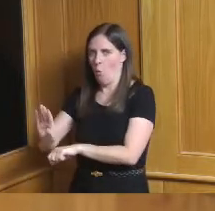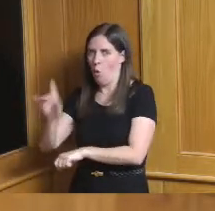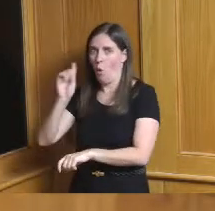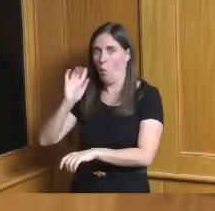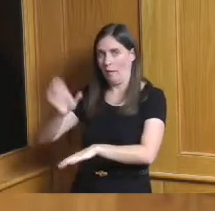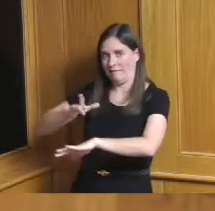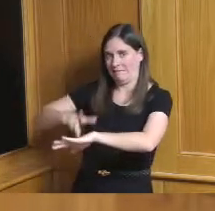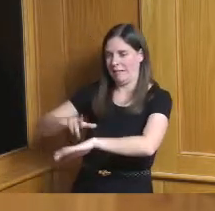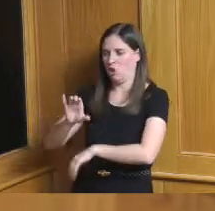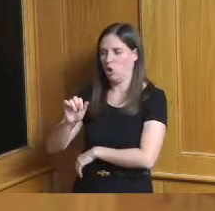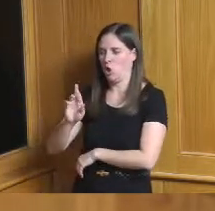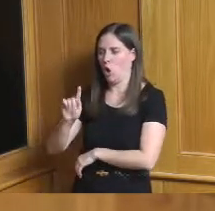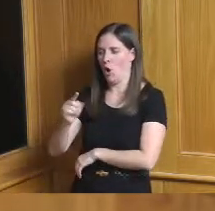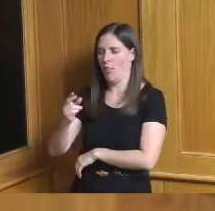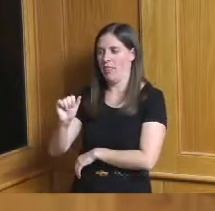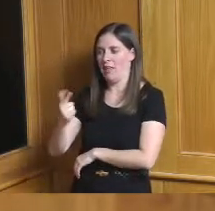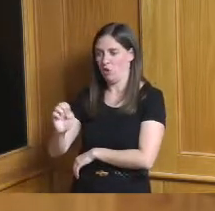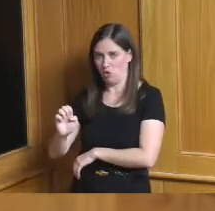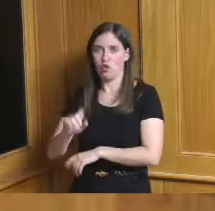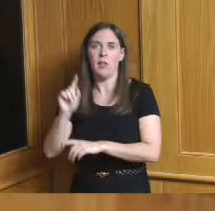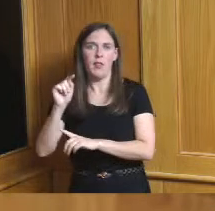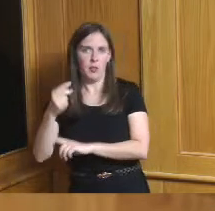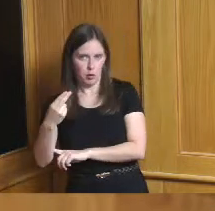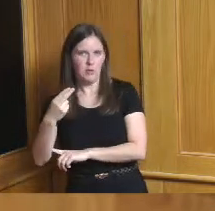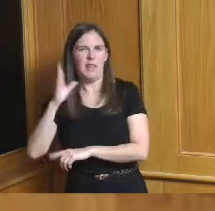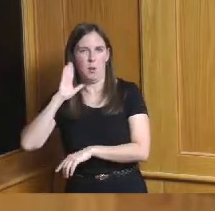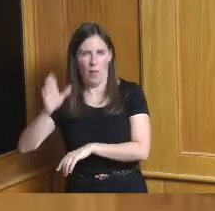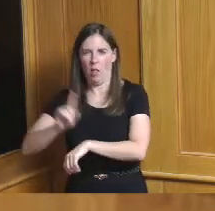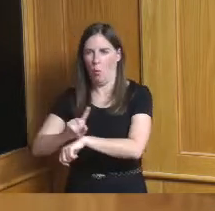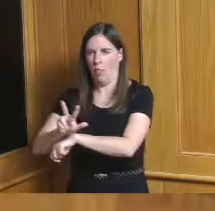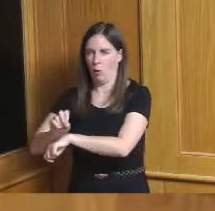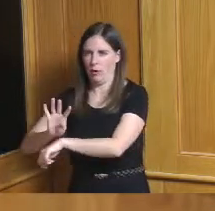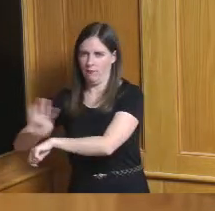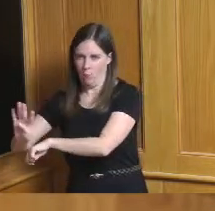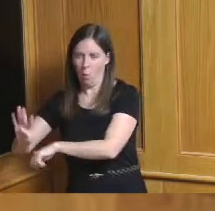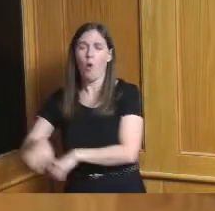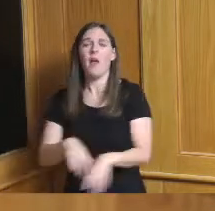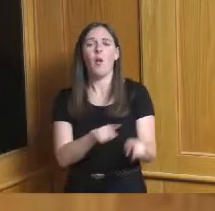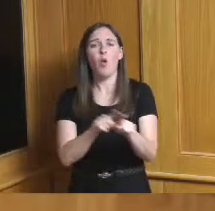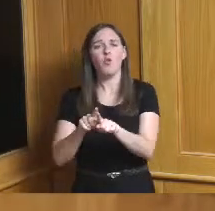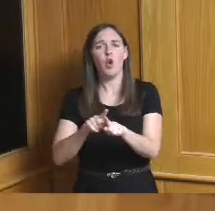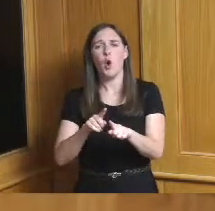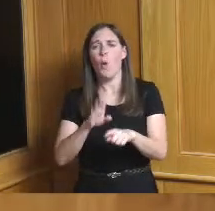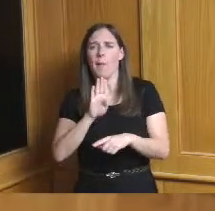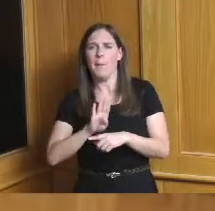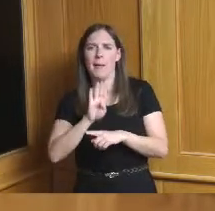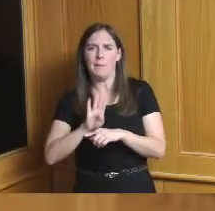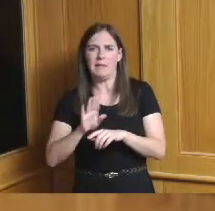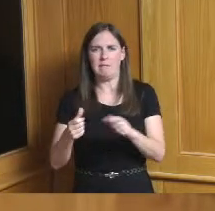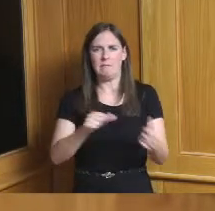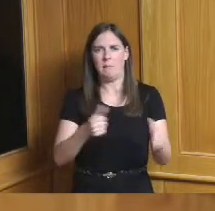p.m I believe on Thursday and at new prospect baptist church kicking off breast cancer awareness